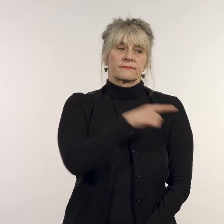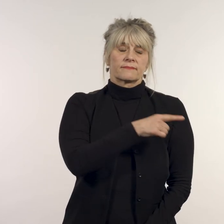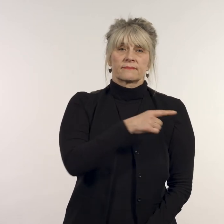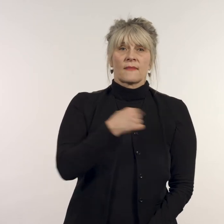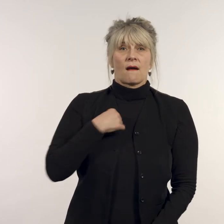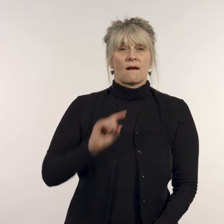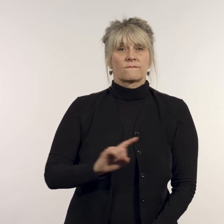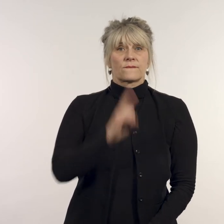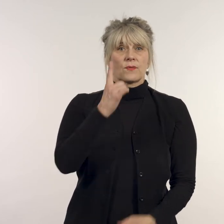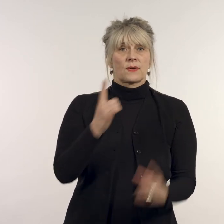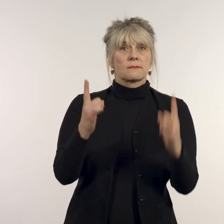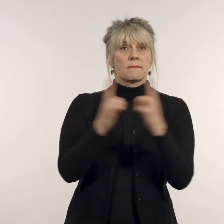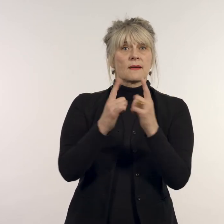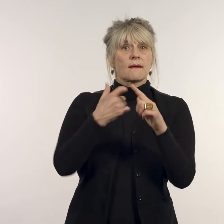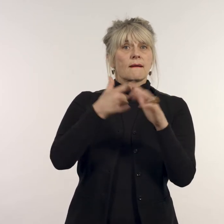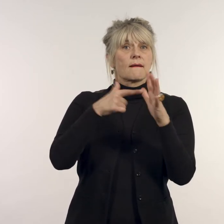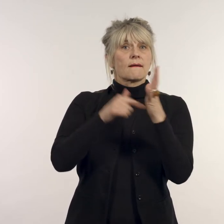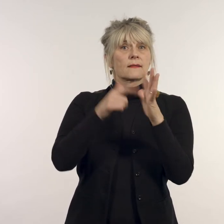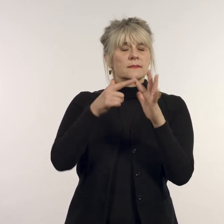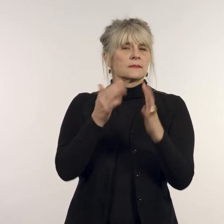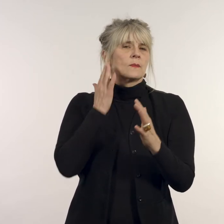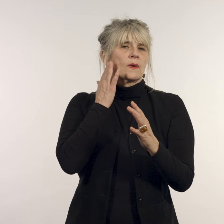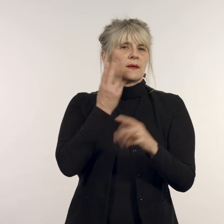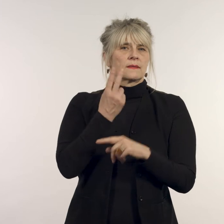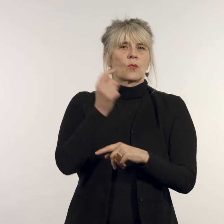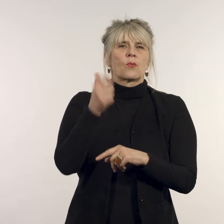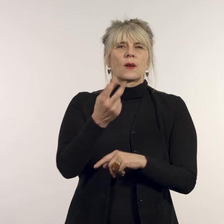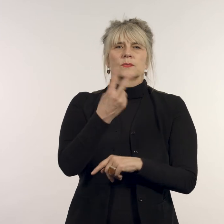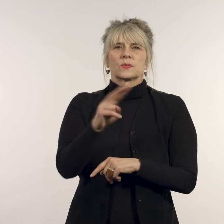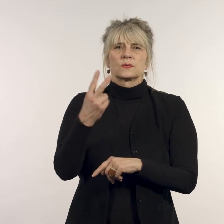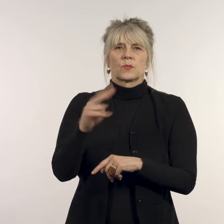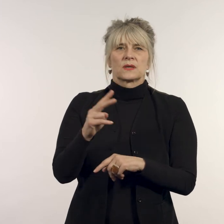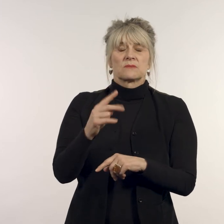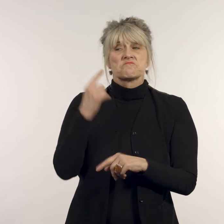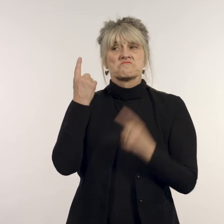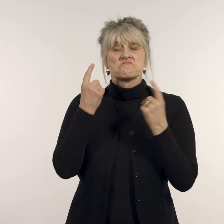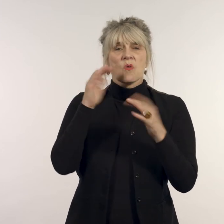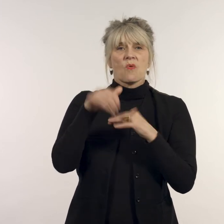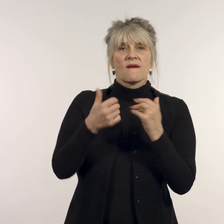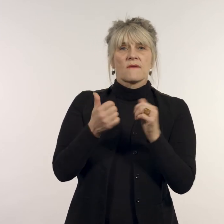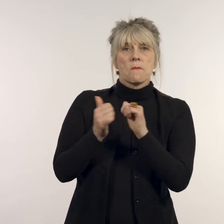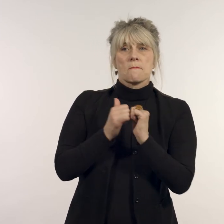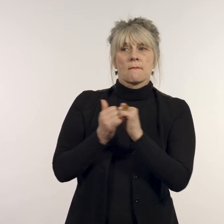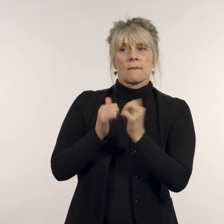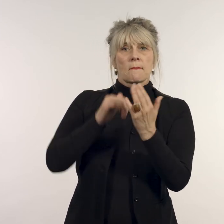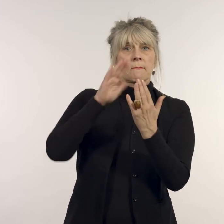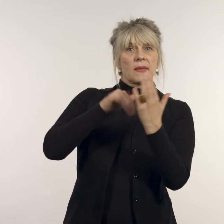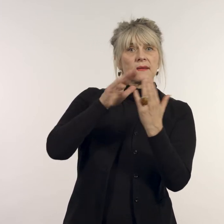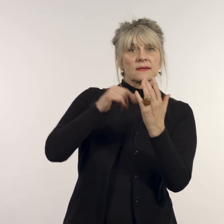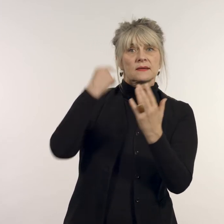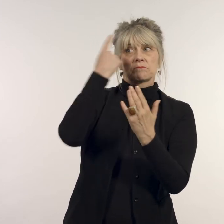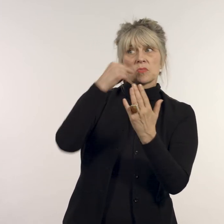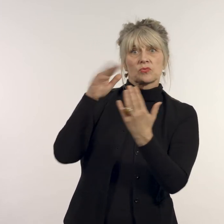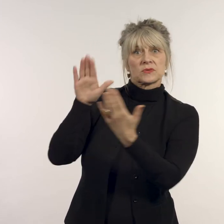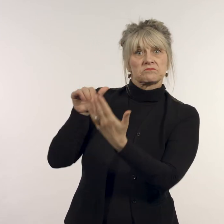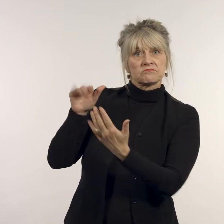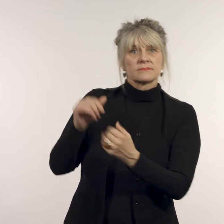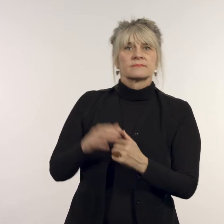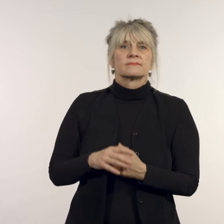Longhurst says ‘I first spoke to Kate in early 2020 about collaborating on a portrait,’